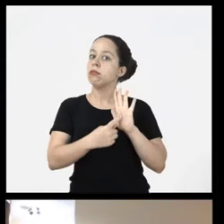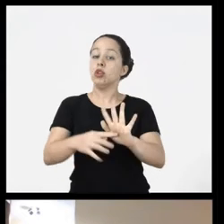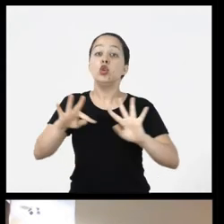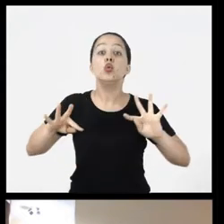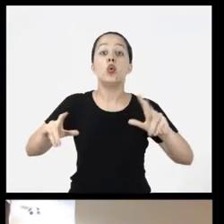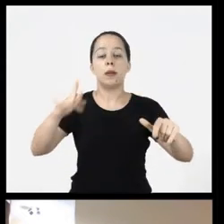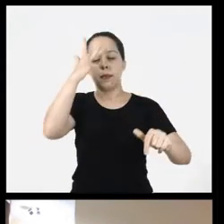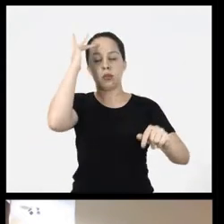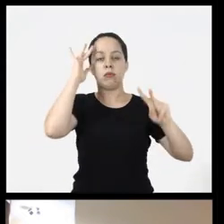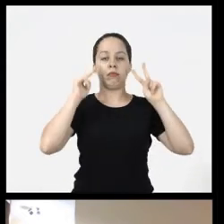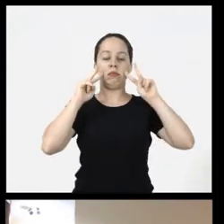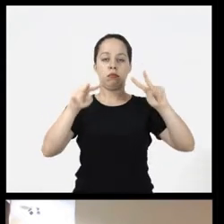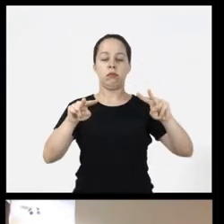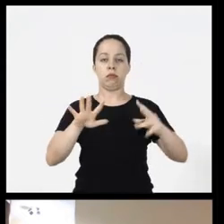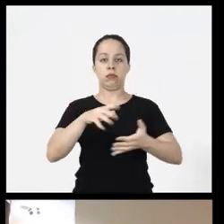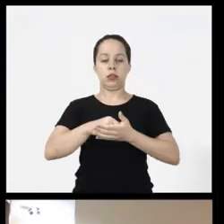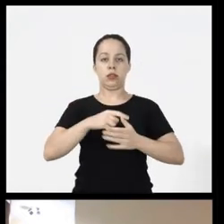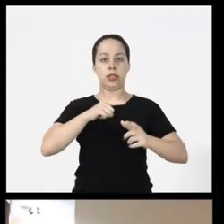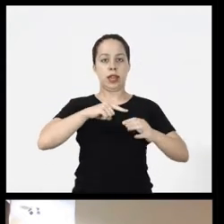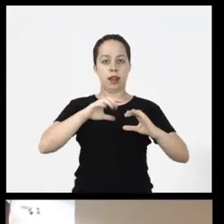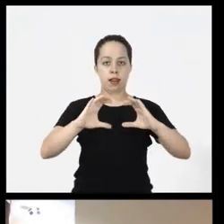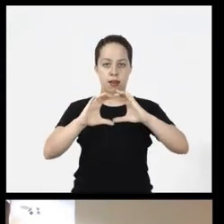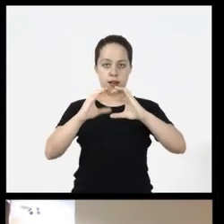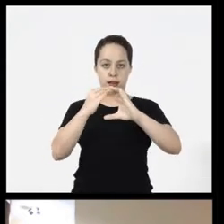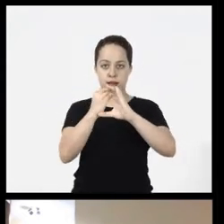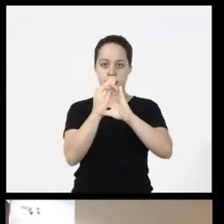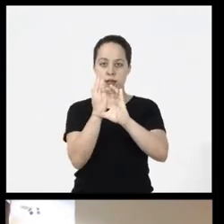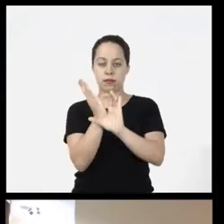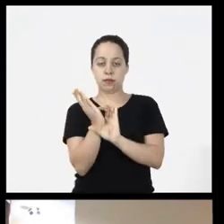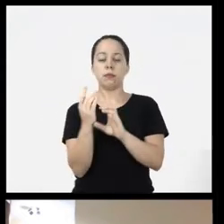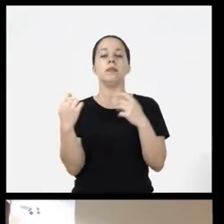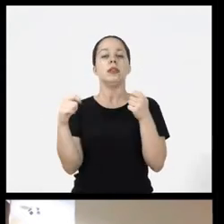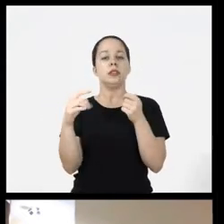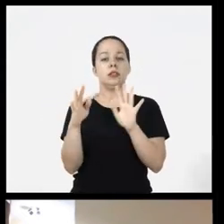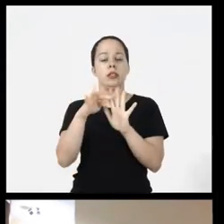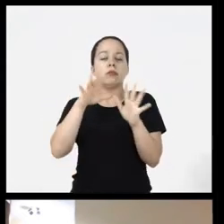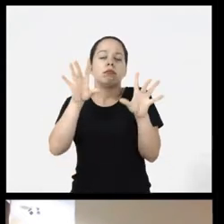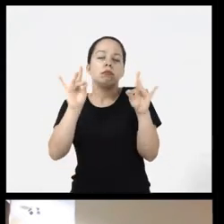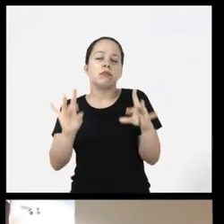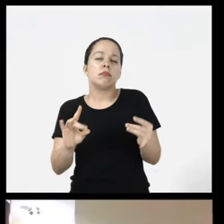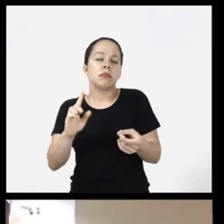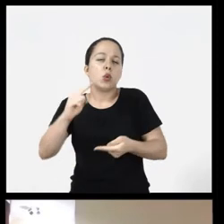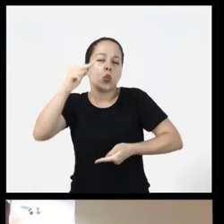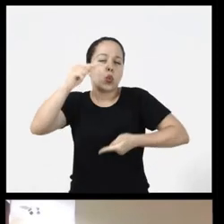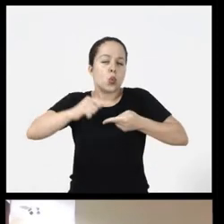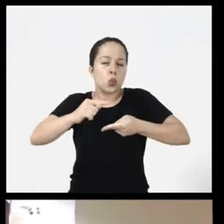here I bring a graphic that I can make a short description in the alternative text because the